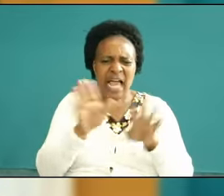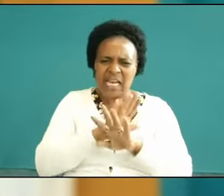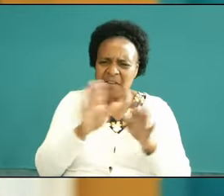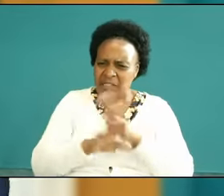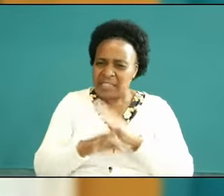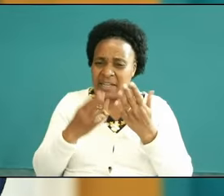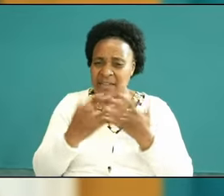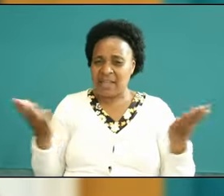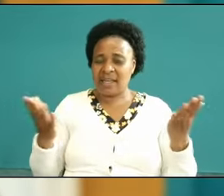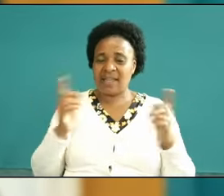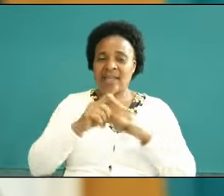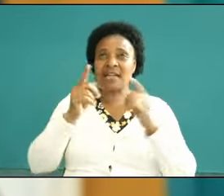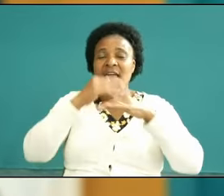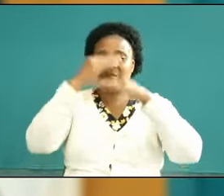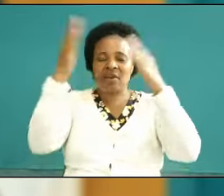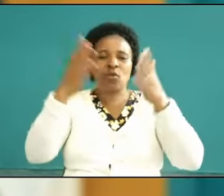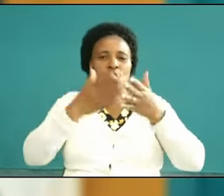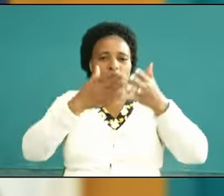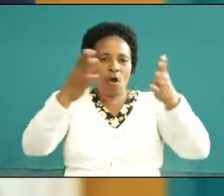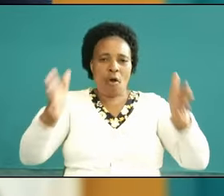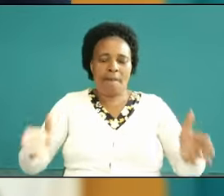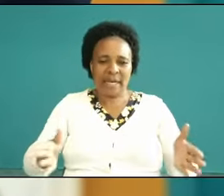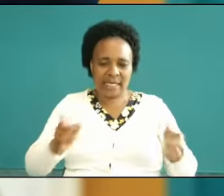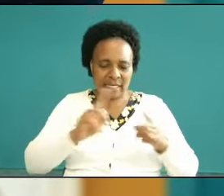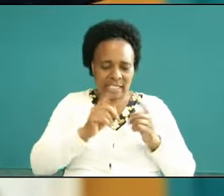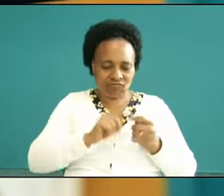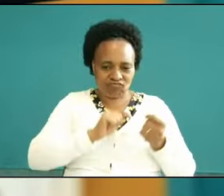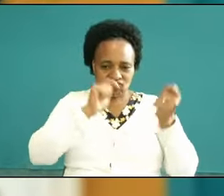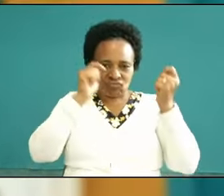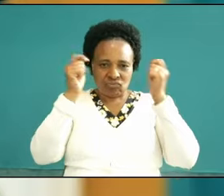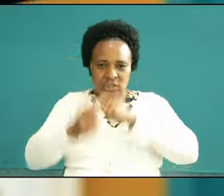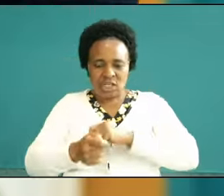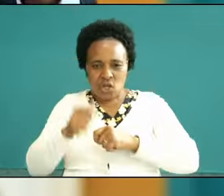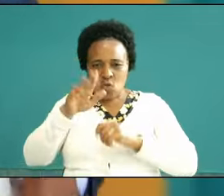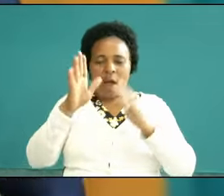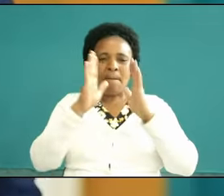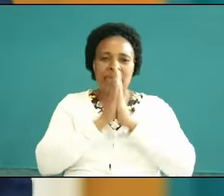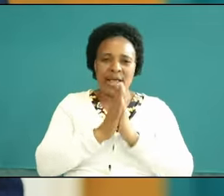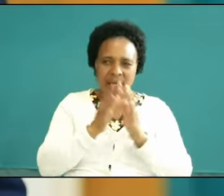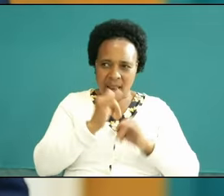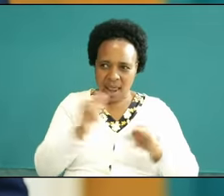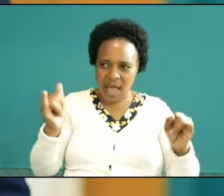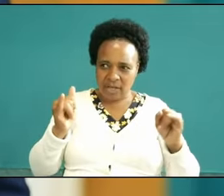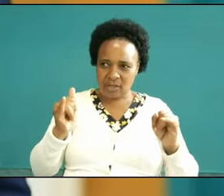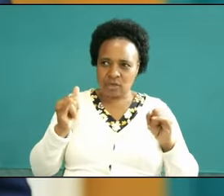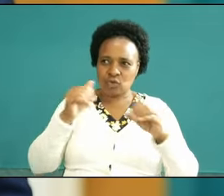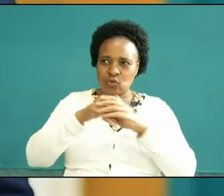everything in your life then you are transposing your prayer life to the realm of the spirit can